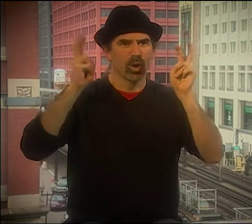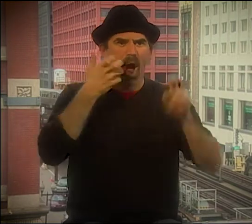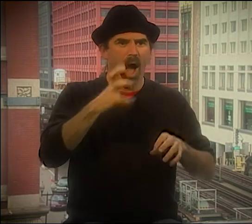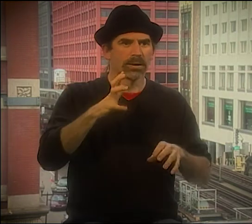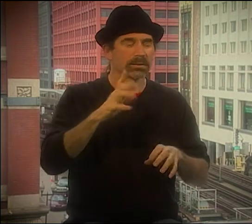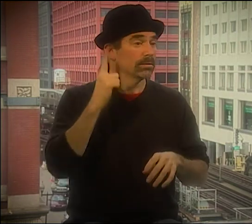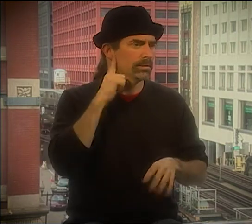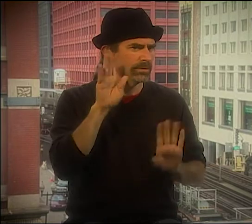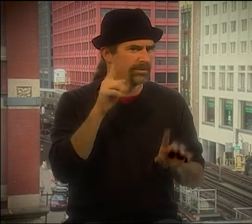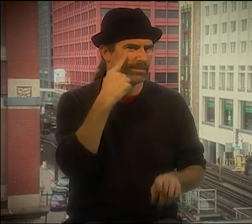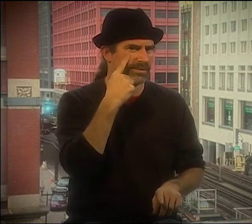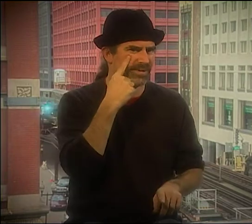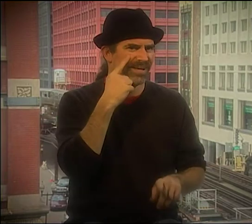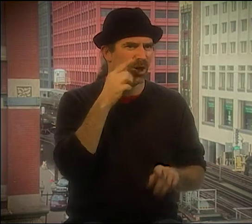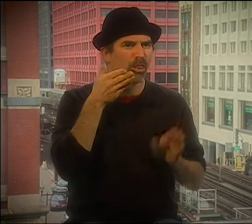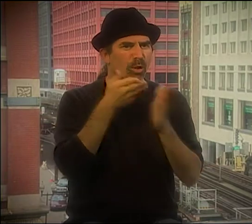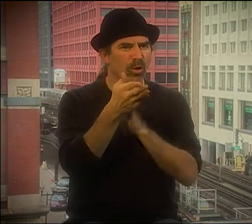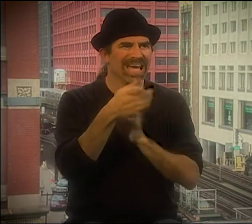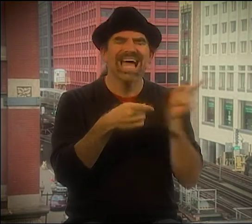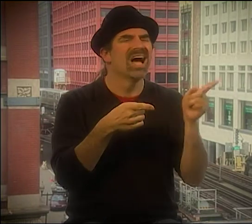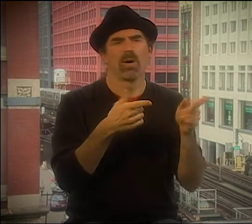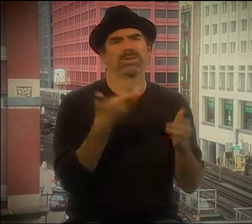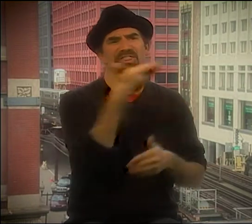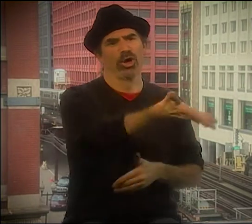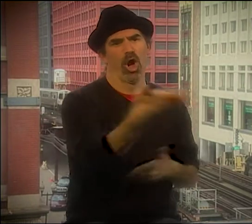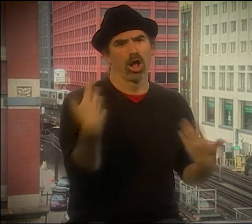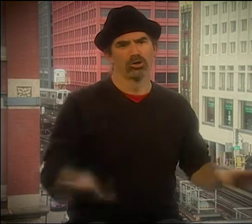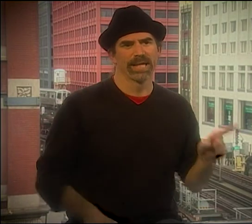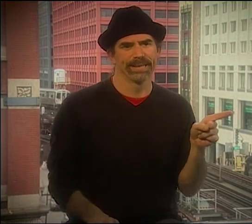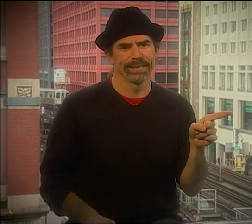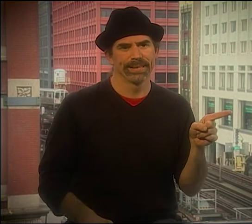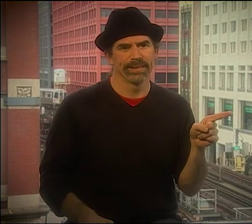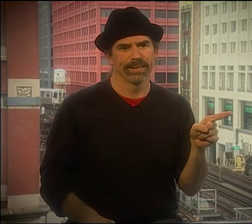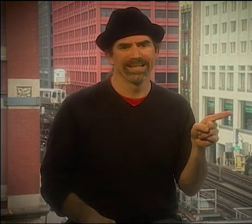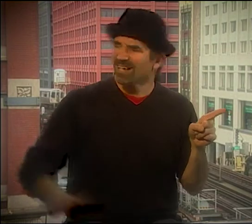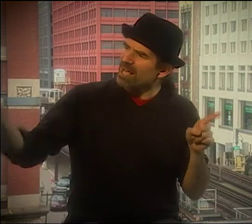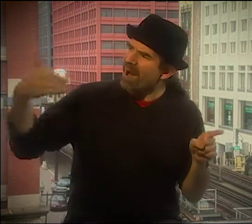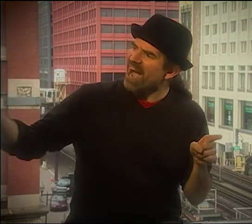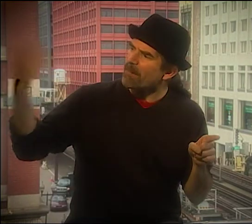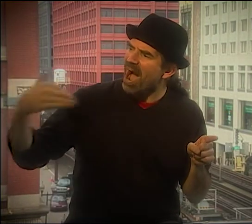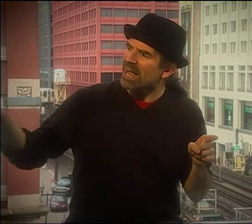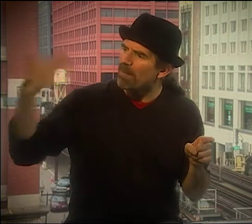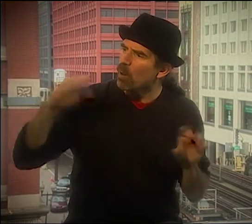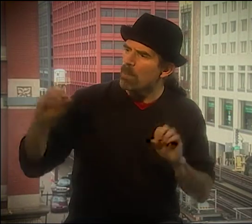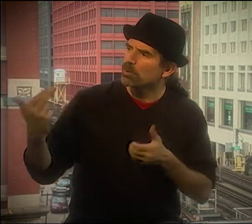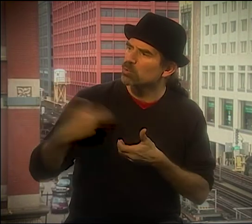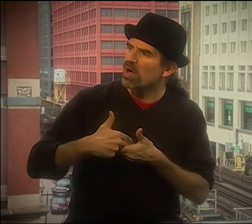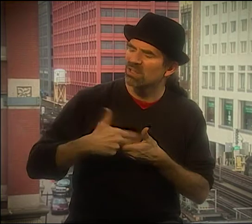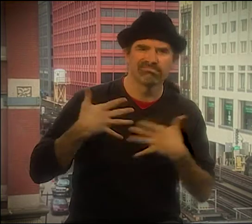HE HAD SUCH A DIFFERENT WAY OF LOOKING AT THINGS. AND THE WAY HE WENT ABOUT DEAF POETRY WAS REALLY